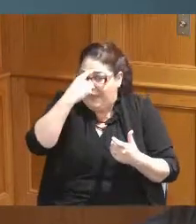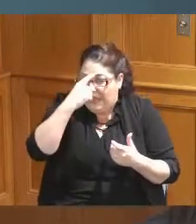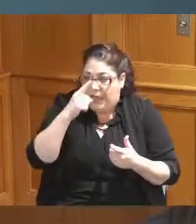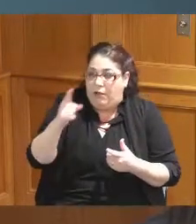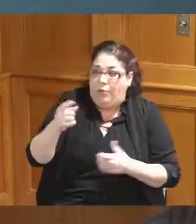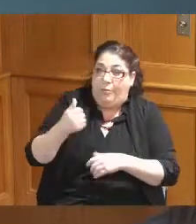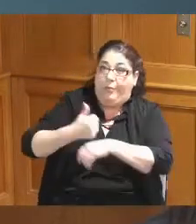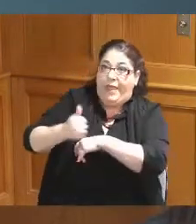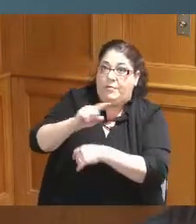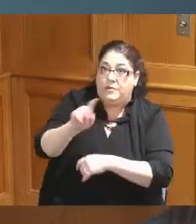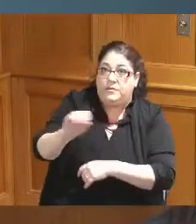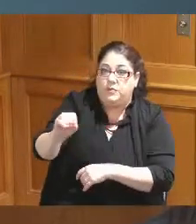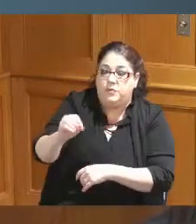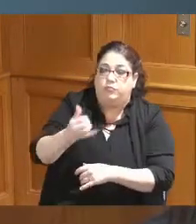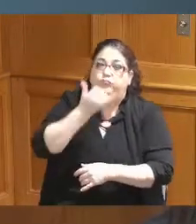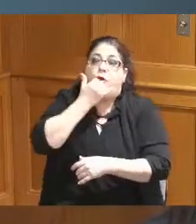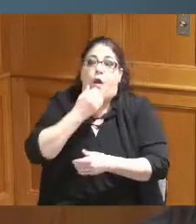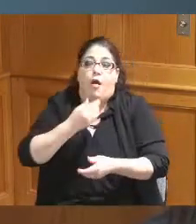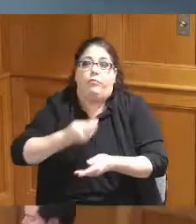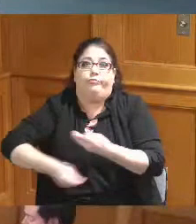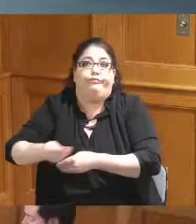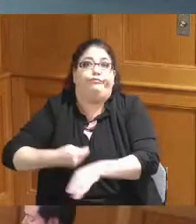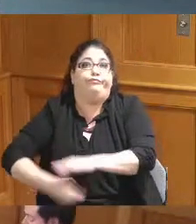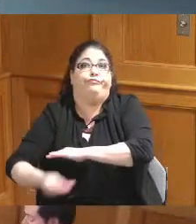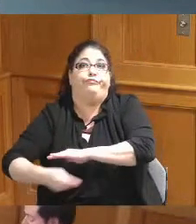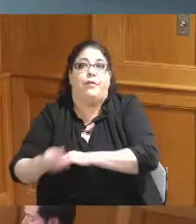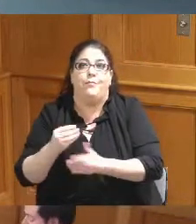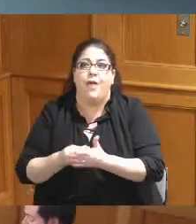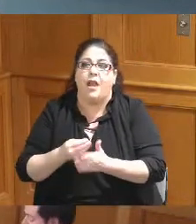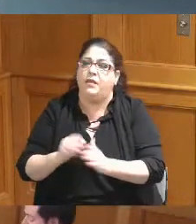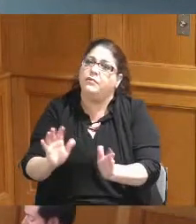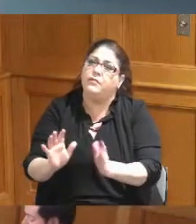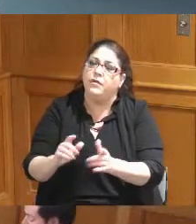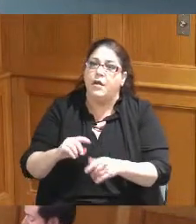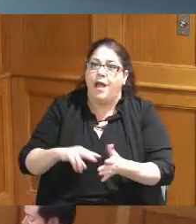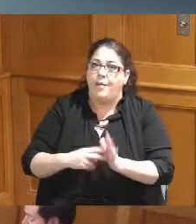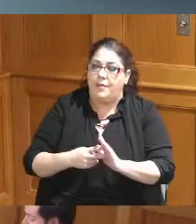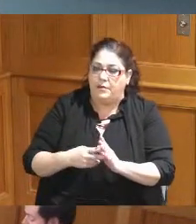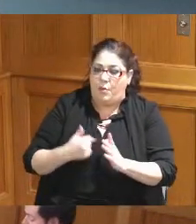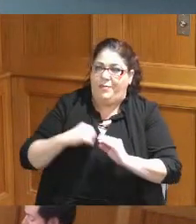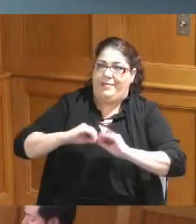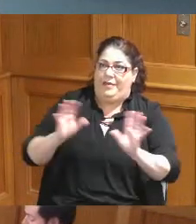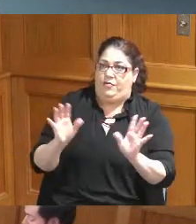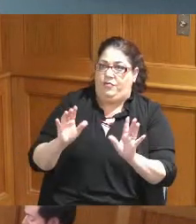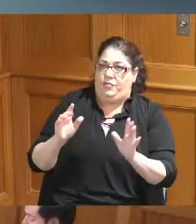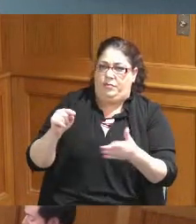right sure correct Madam President so this res in this this resolution all you're doing is